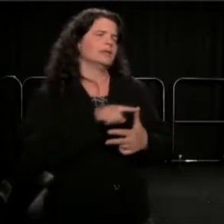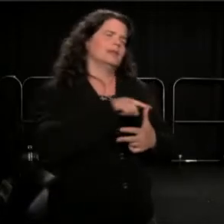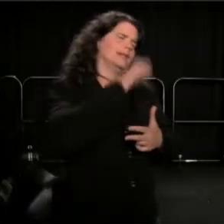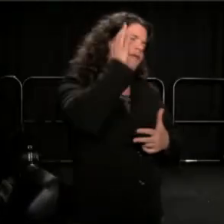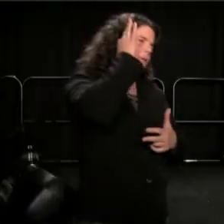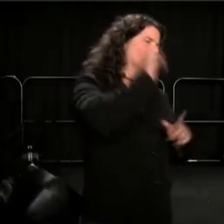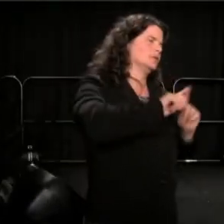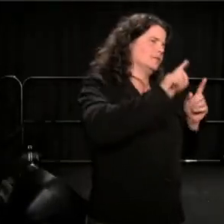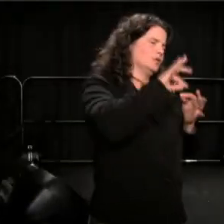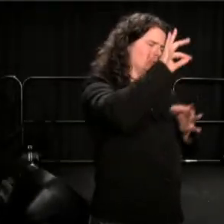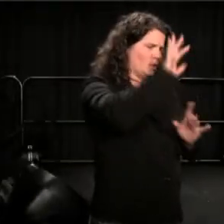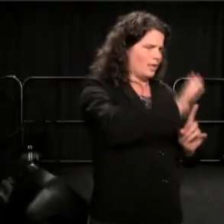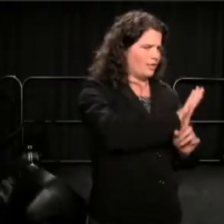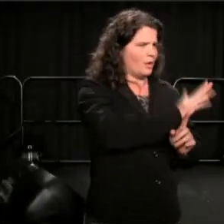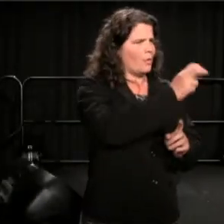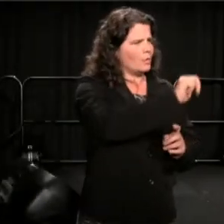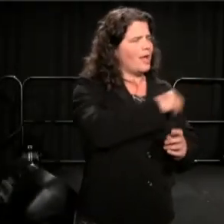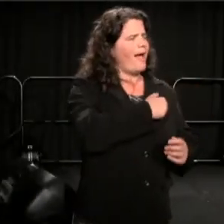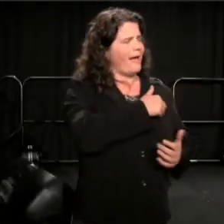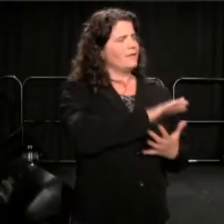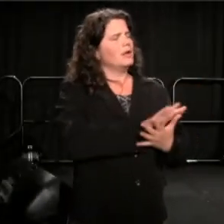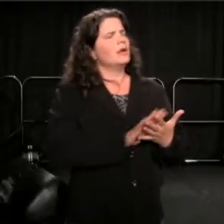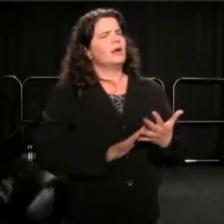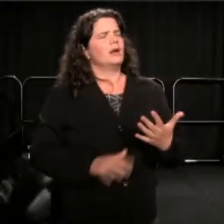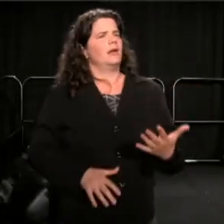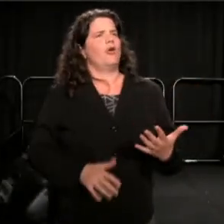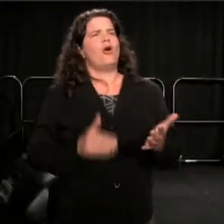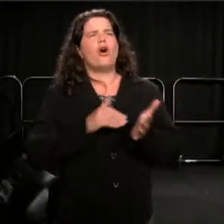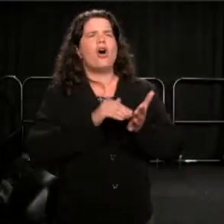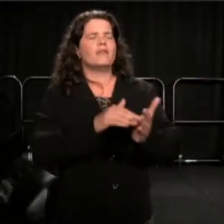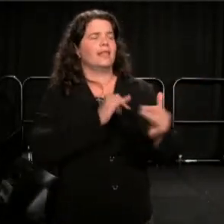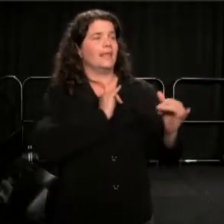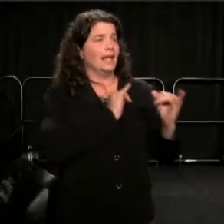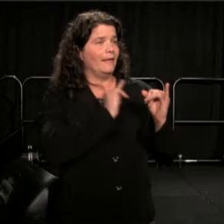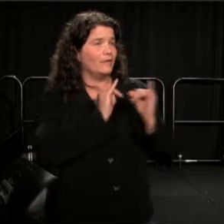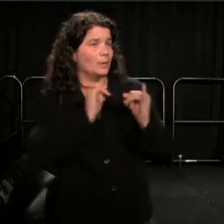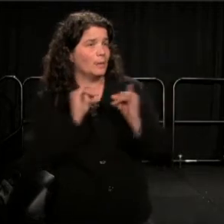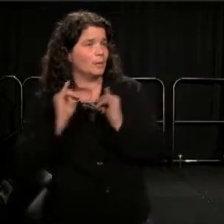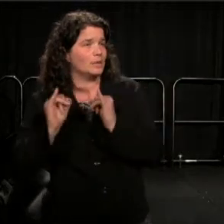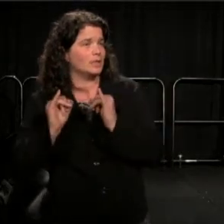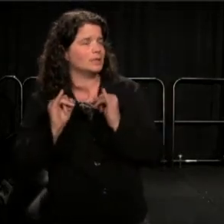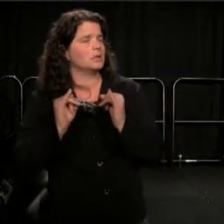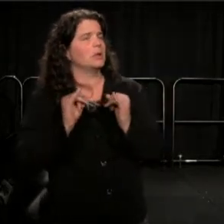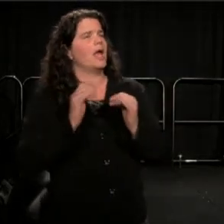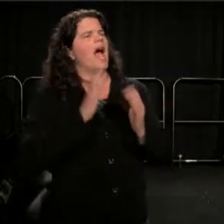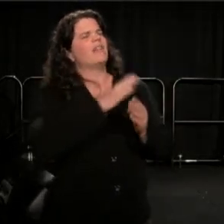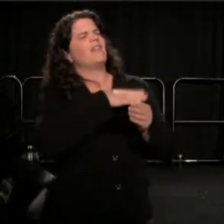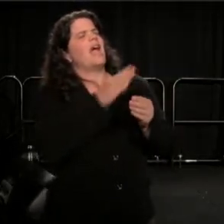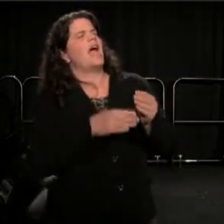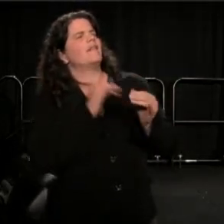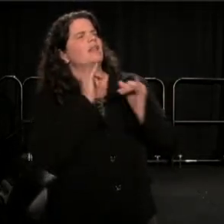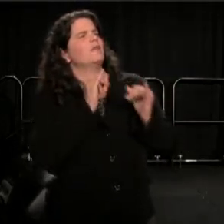So, a lot of times, among those interviews, towards the end, I would say to folks, well what would Jesus think?